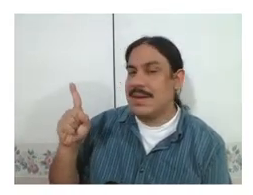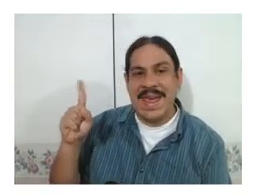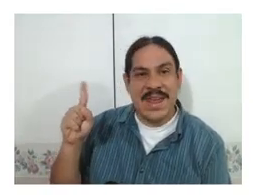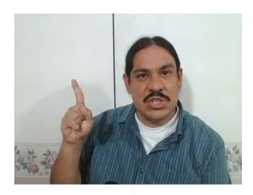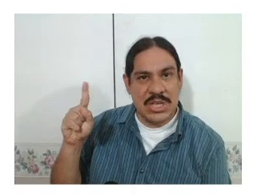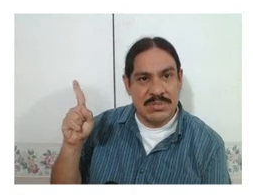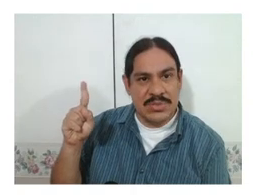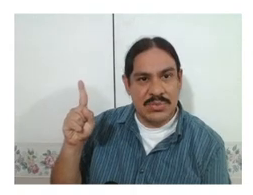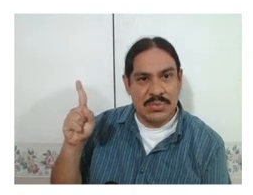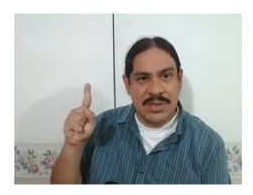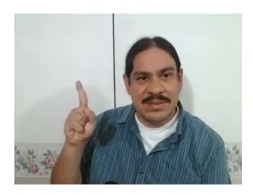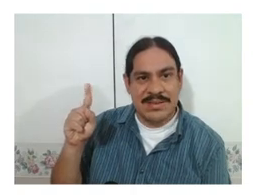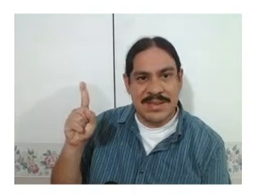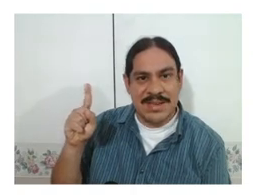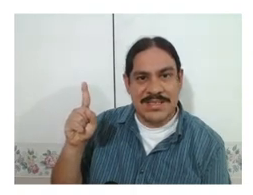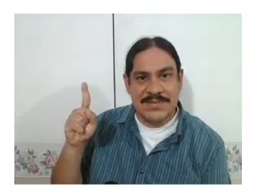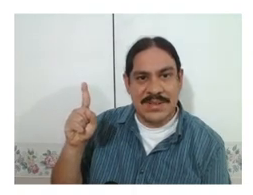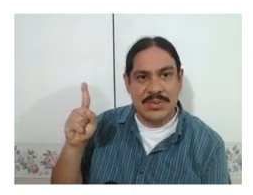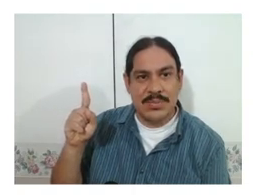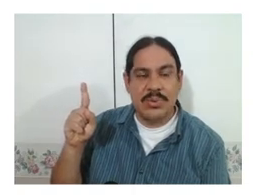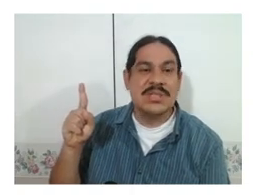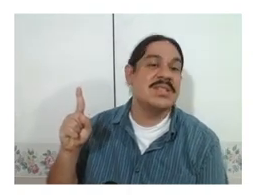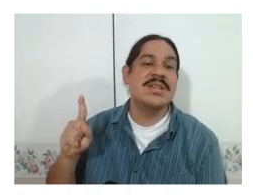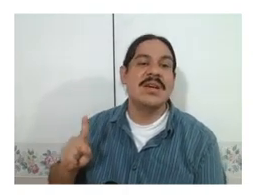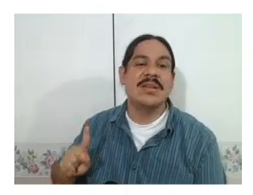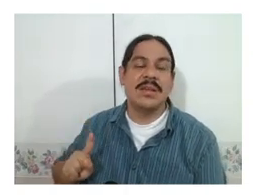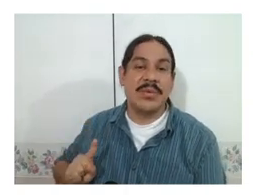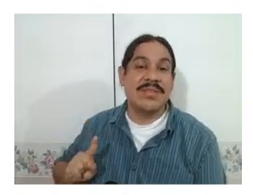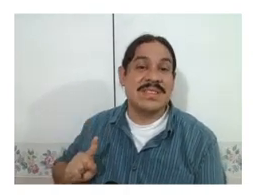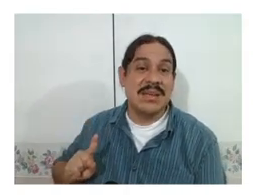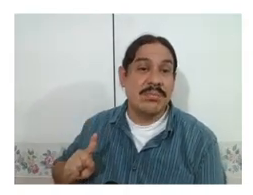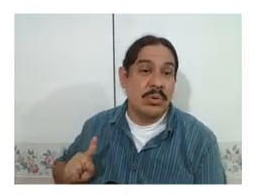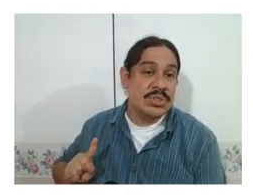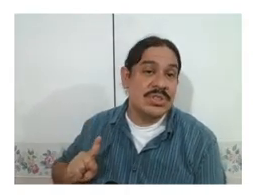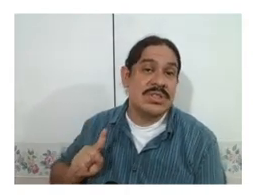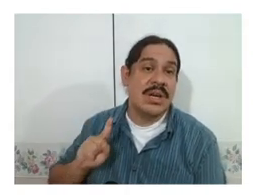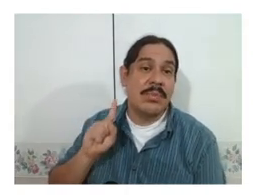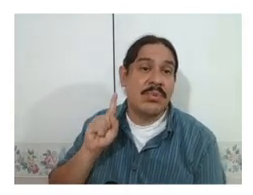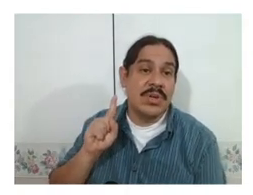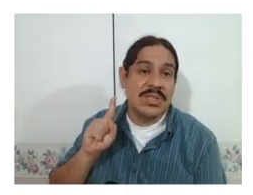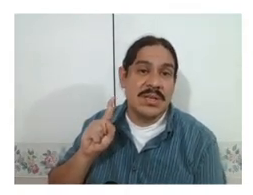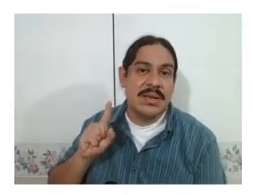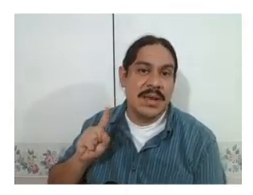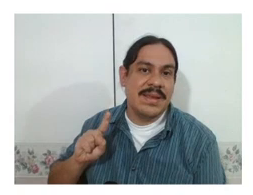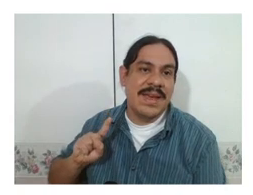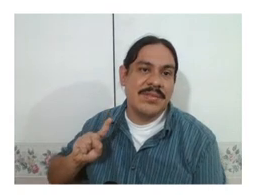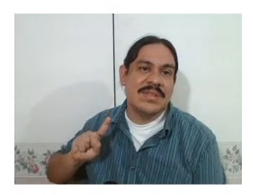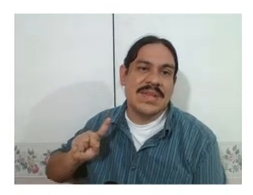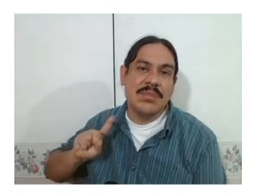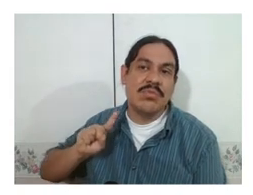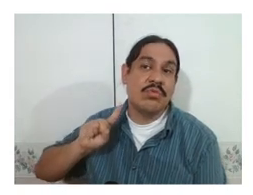hand shapes, one the index finger pointed they both have the same motions upwards